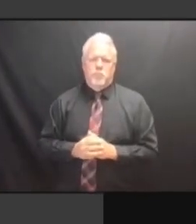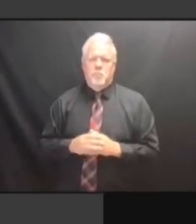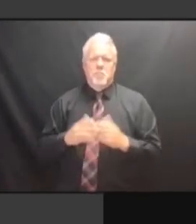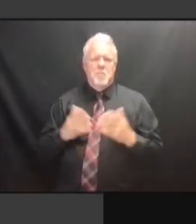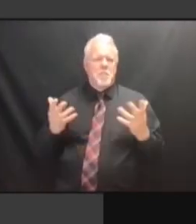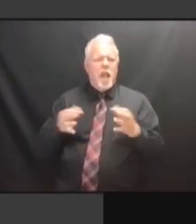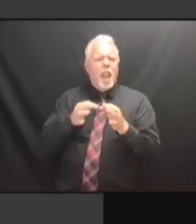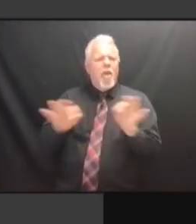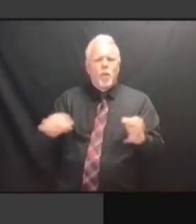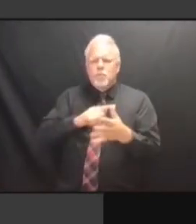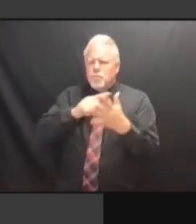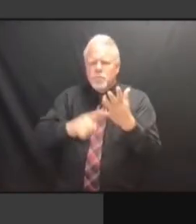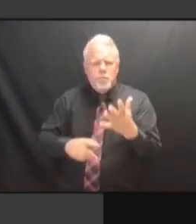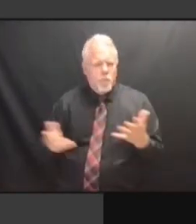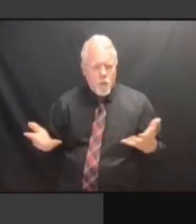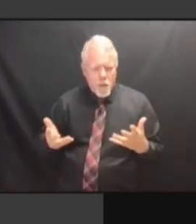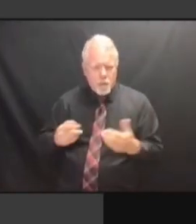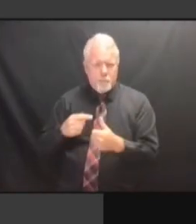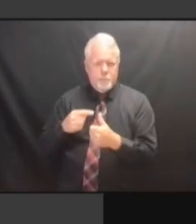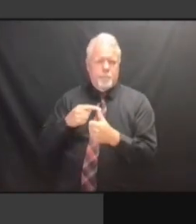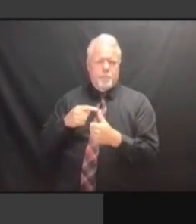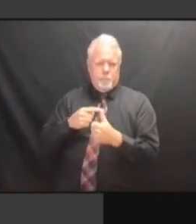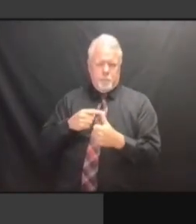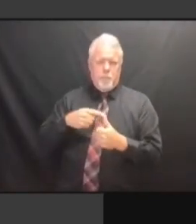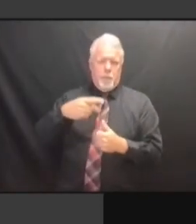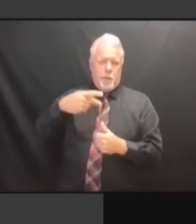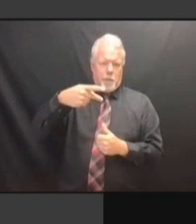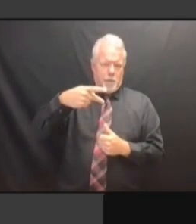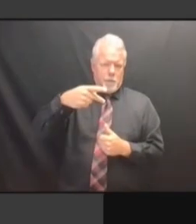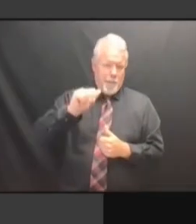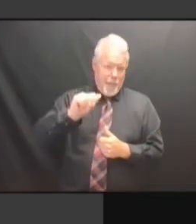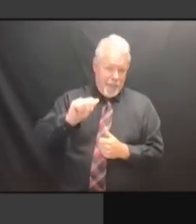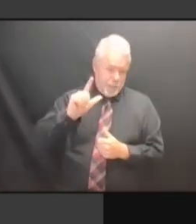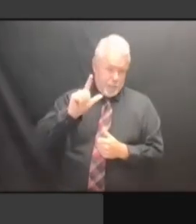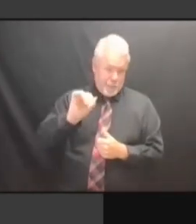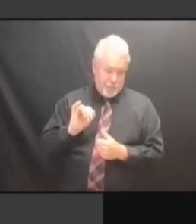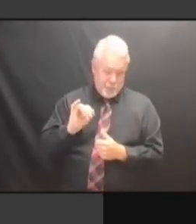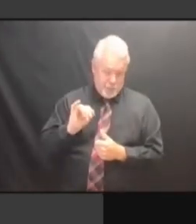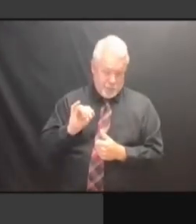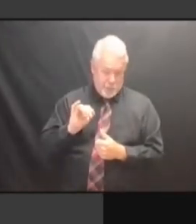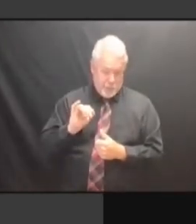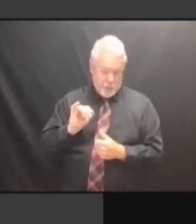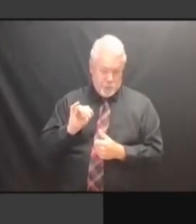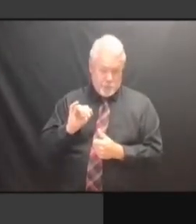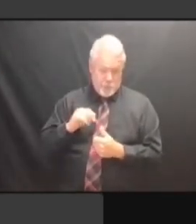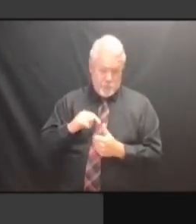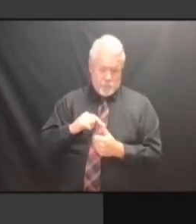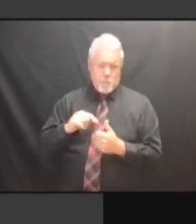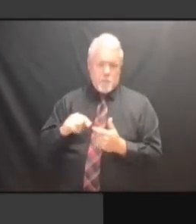COMMISSIONER. >> OKAY. OKAY. OKAY. >> OKAY. >> I'M OKAY. >> I'M SORRY, OKAY. >> I'M SORRY, JOHN, OKAY. >> I'M SORRY, JOHN, I I'M SORRY, JOHN, I I'M SORRY, JOHN, I INTERRUPTED. INTERRUPTED. INTERRUPTED. >> INTERRUPTED. >> THAT'S INTERRUPTED. >> THAT'S FINE. THAT'S FINE. THAT'S FINE. SO THAT'S FINE. SO AS